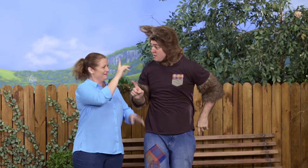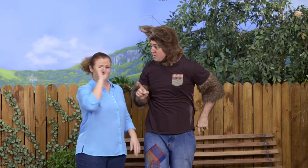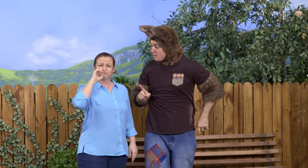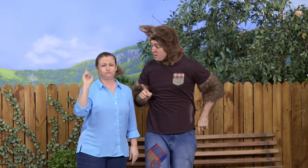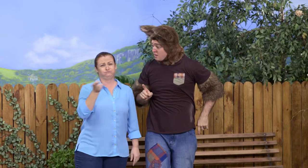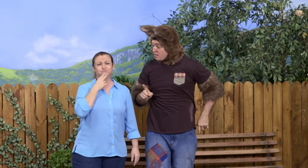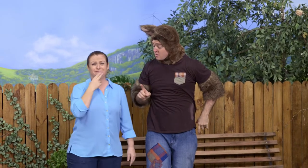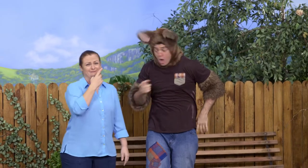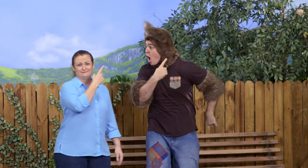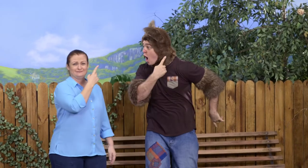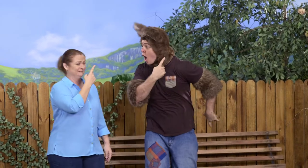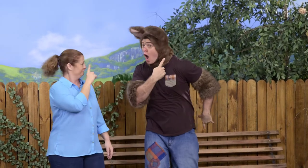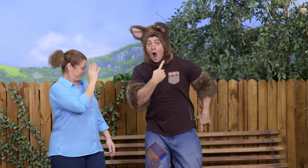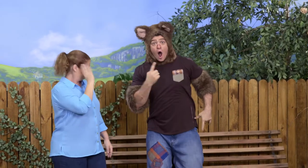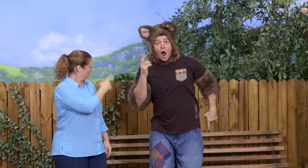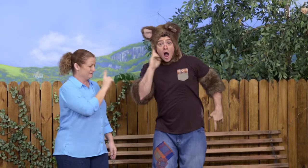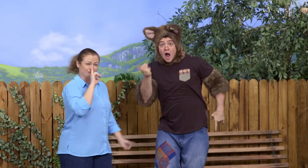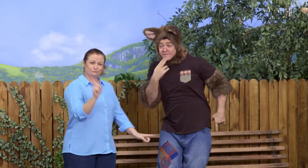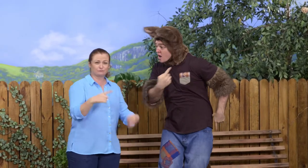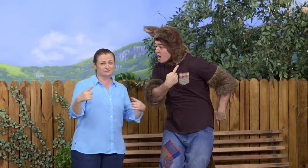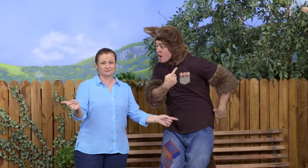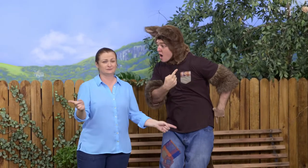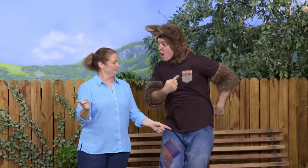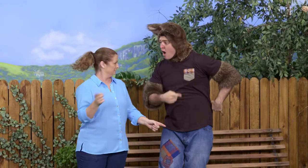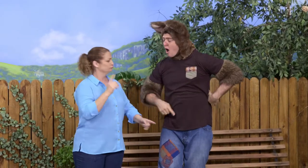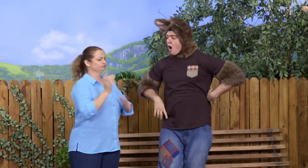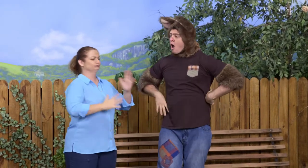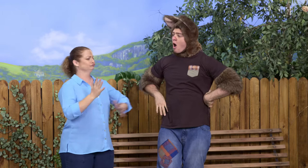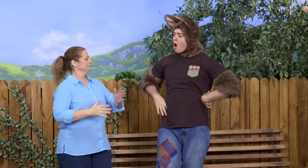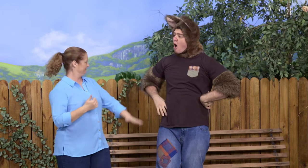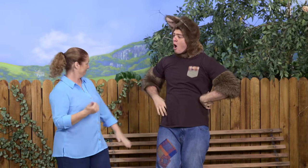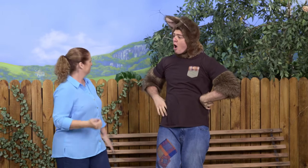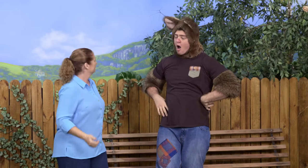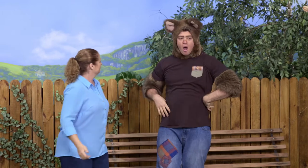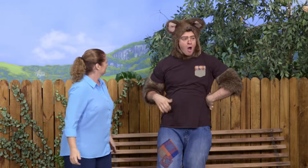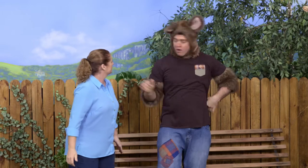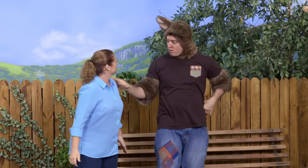He won't hear you if you clap. He's Deaf. He's Deaf? Yes. He can sign, though.